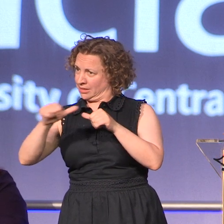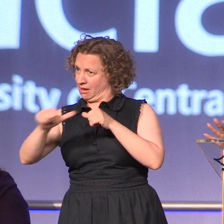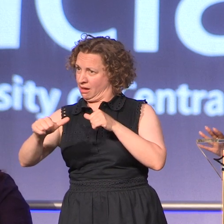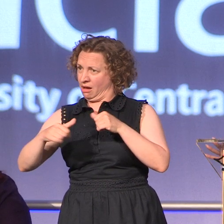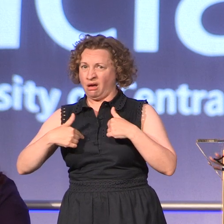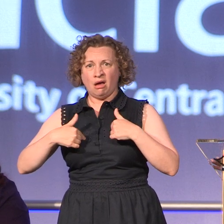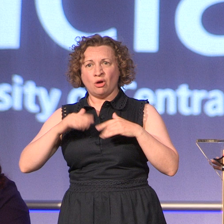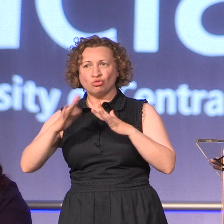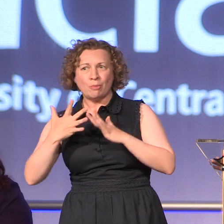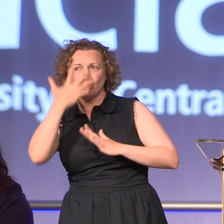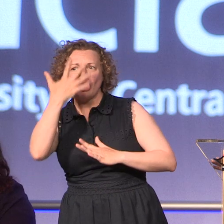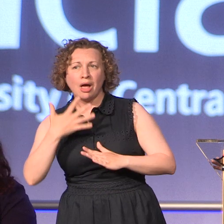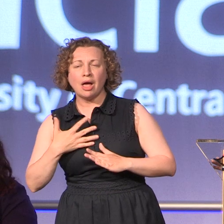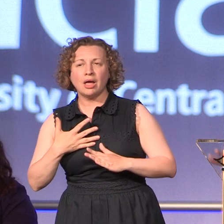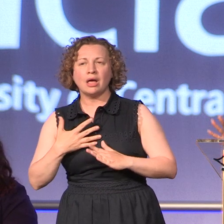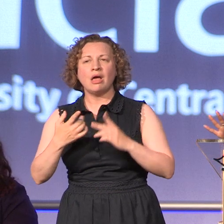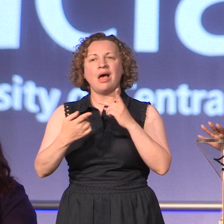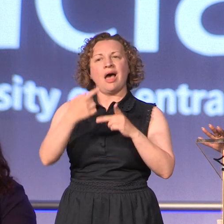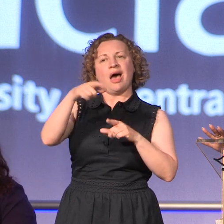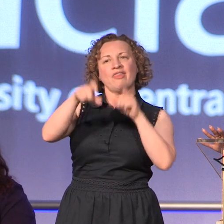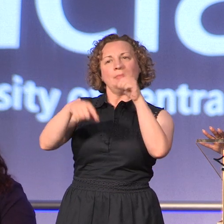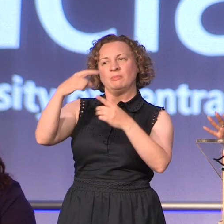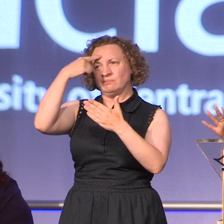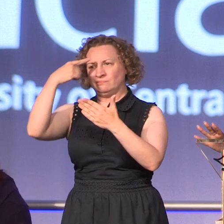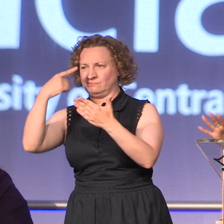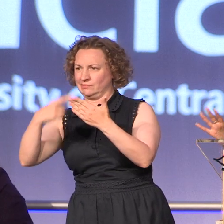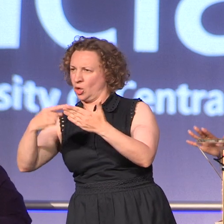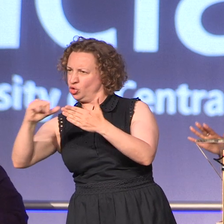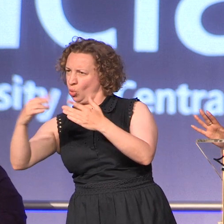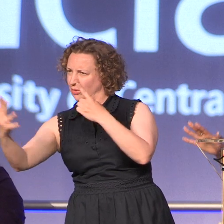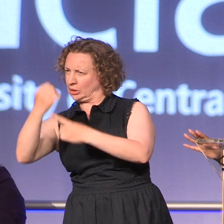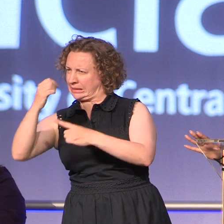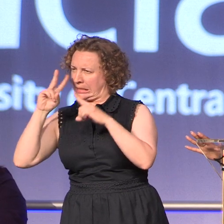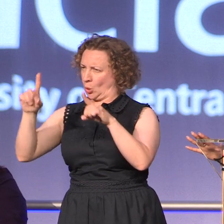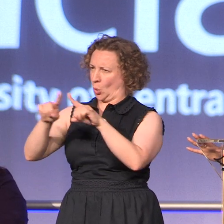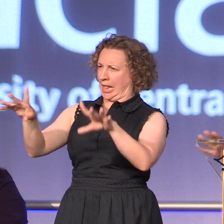anyone define your success you decide what your success will look like and